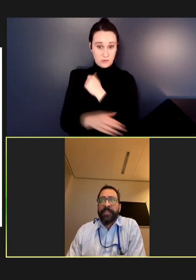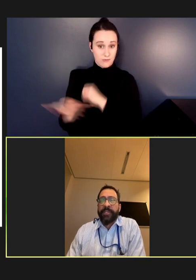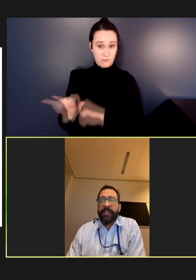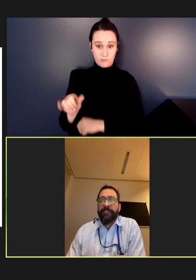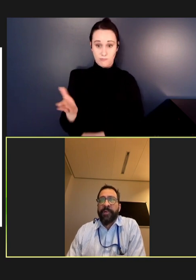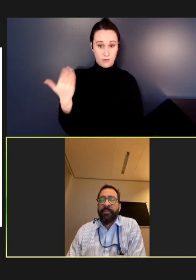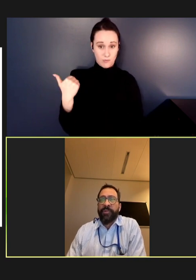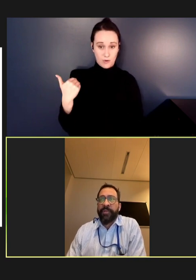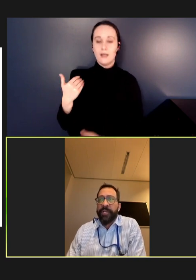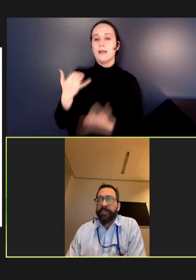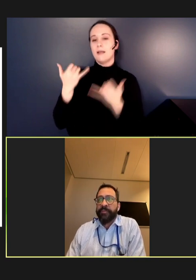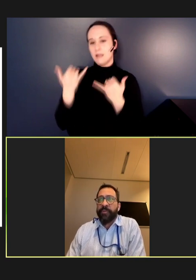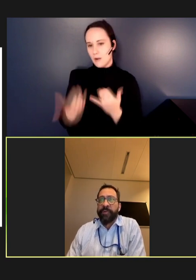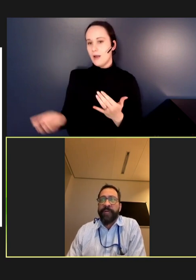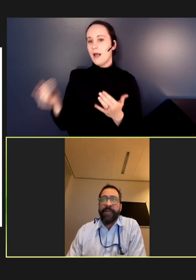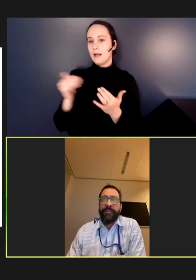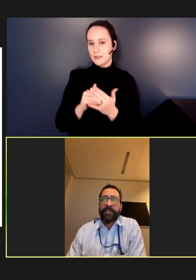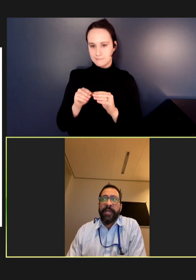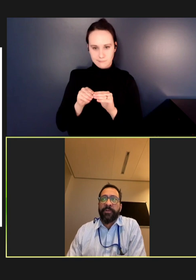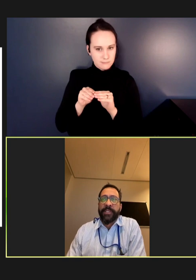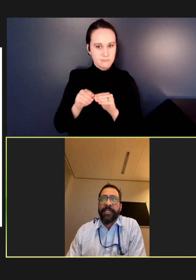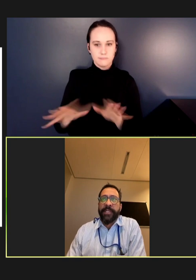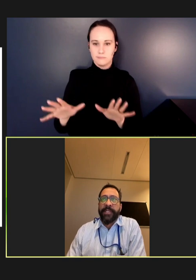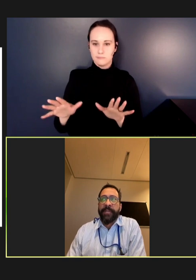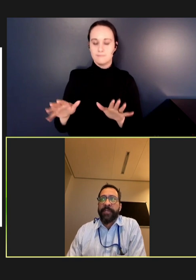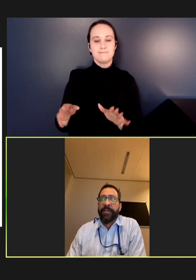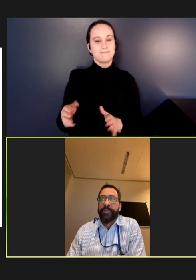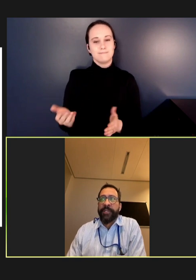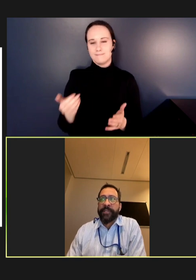this almost traditional four to five-year cycle we see in endemic countries that